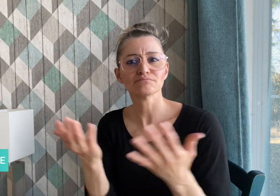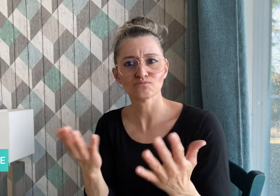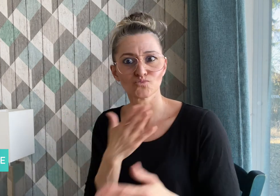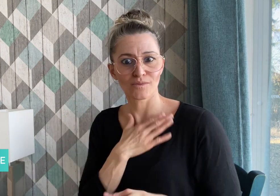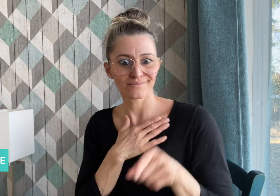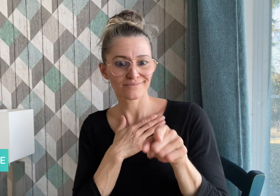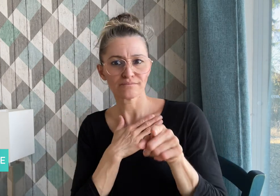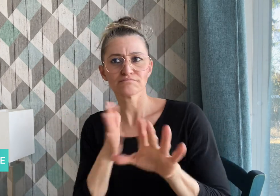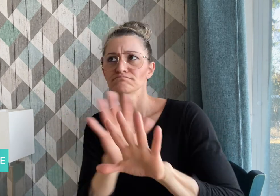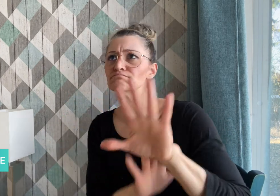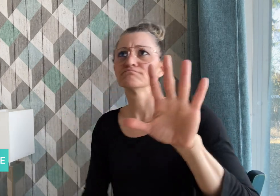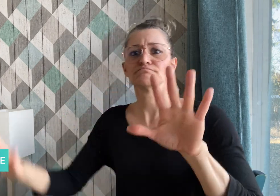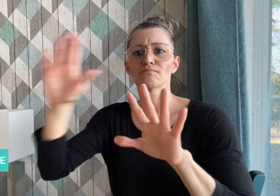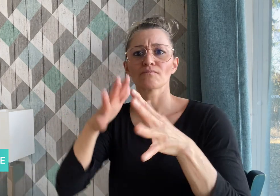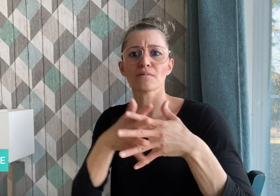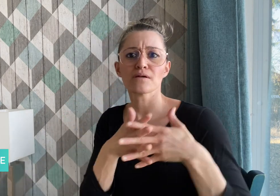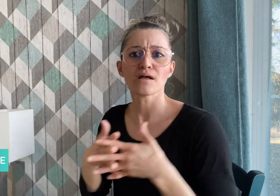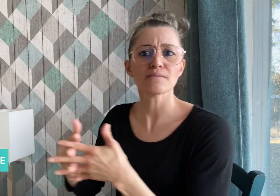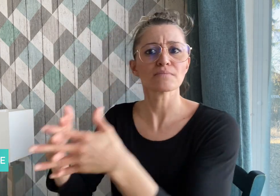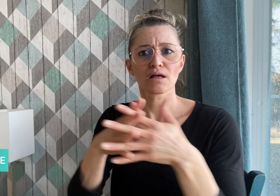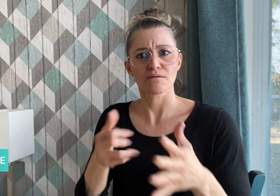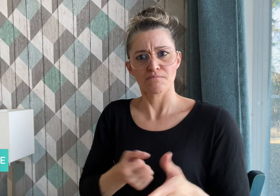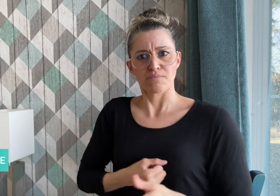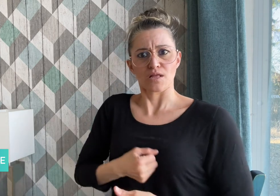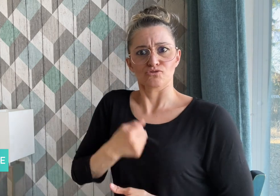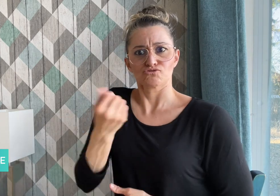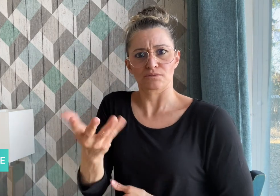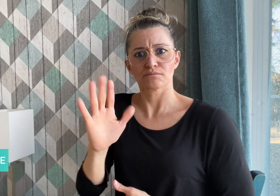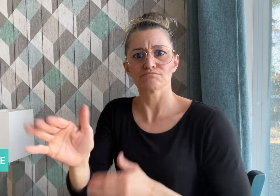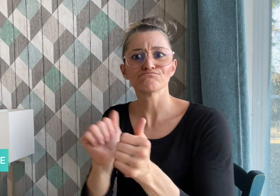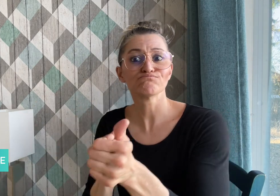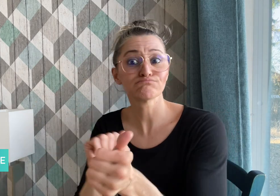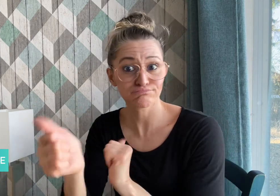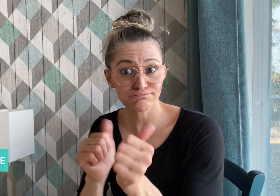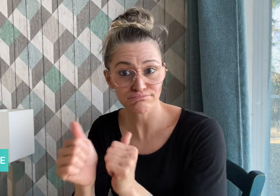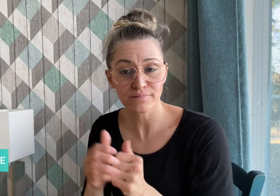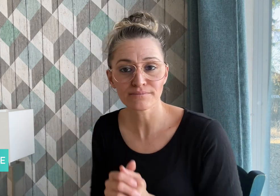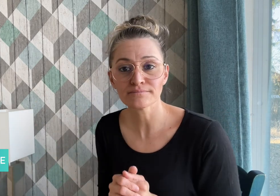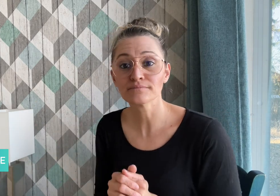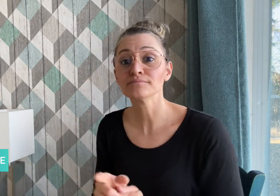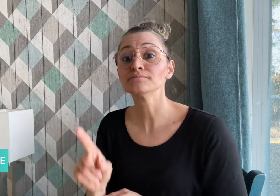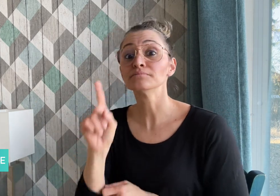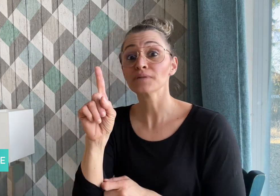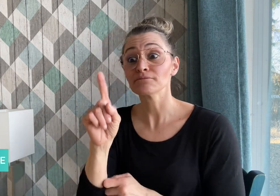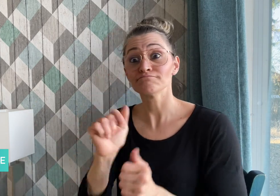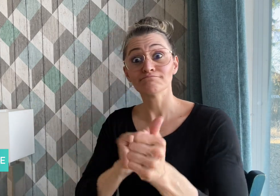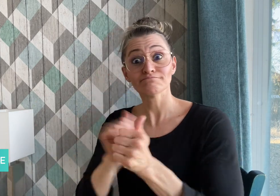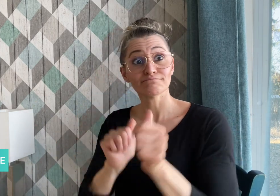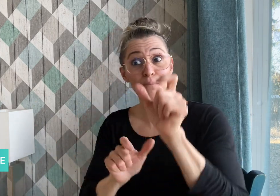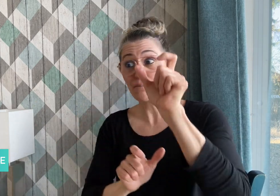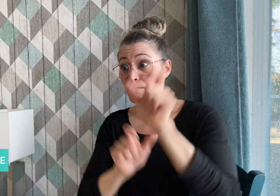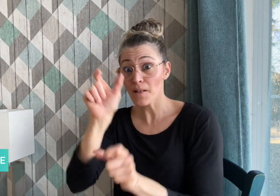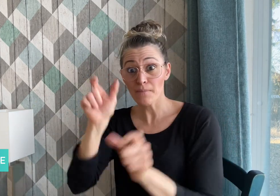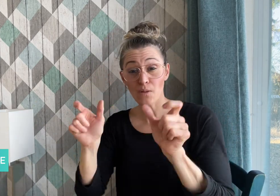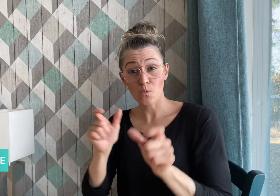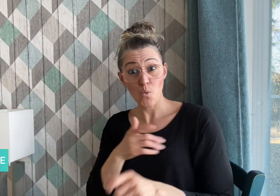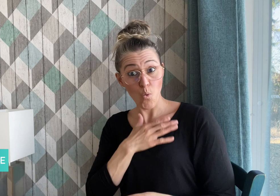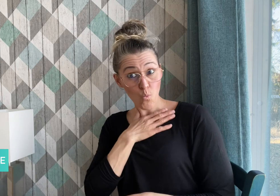competition. Participants interested in this competition